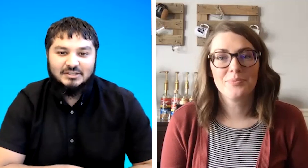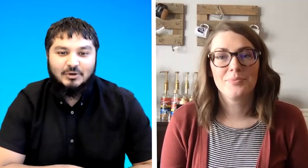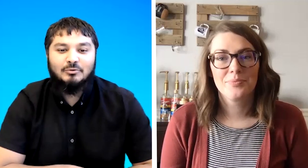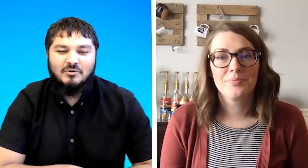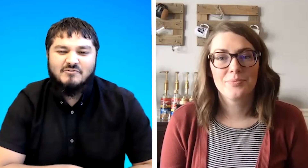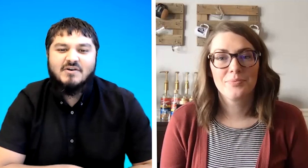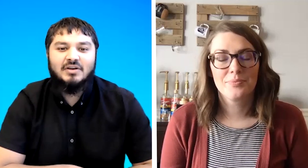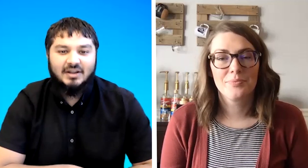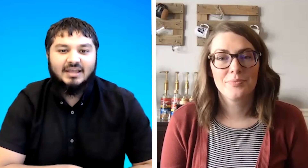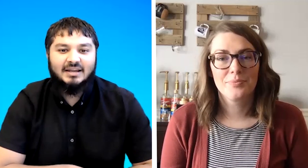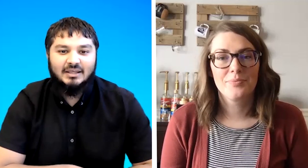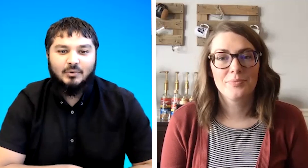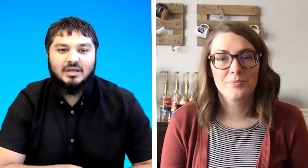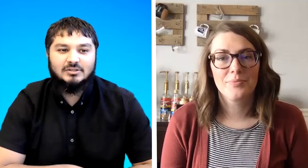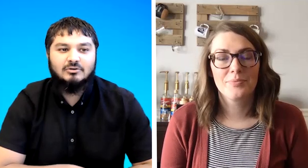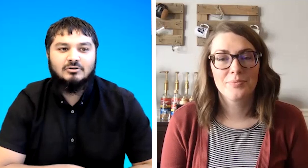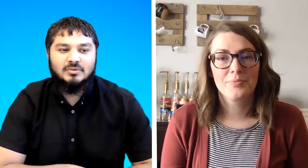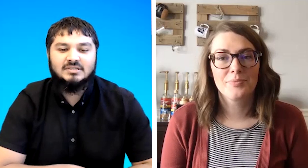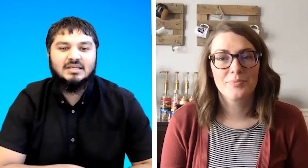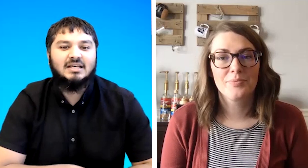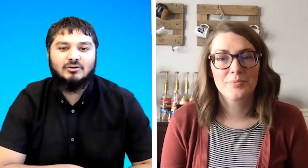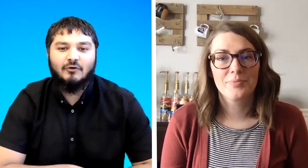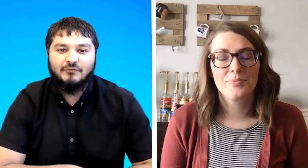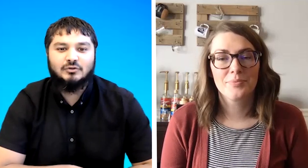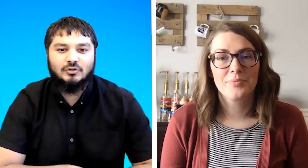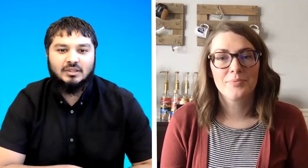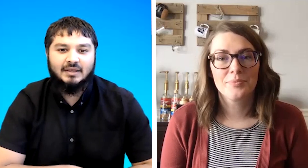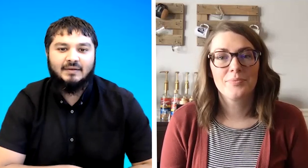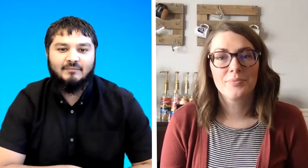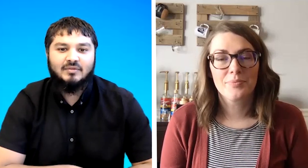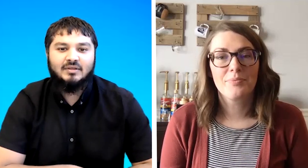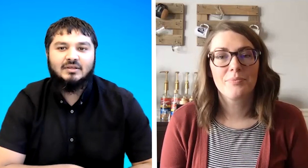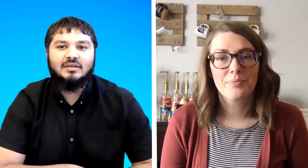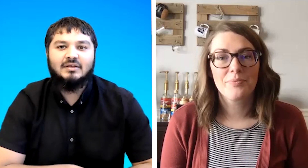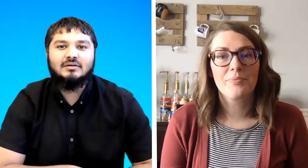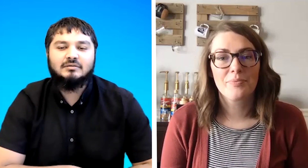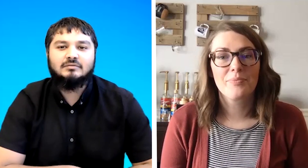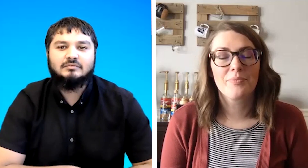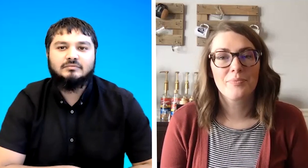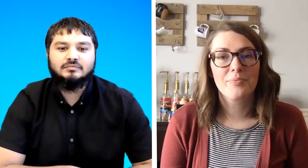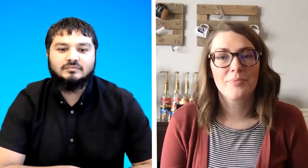going to be very likely where it's going to be seen as an official thing okay so the government